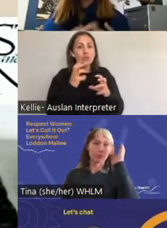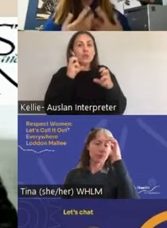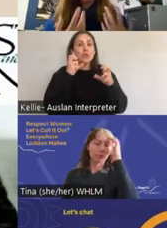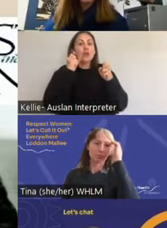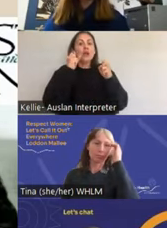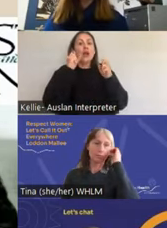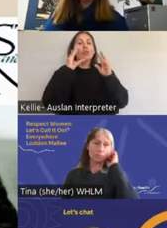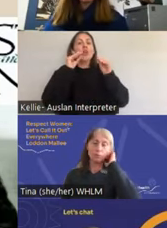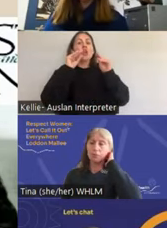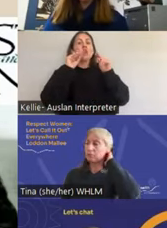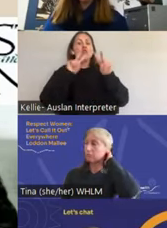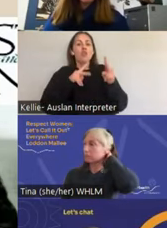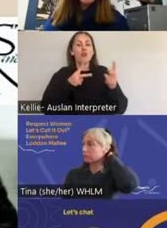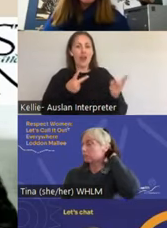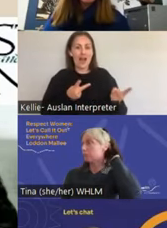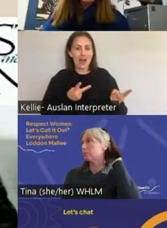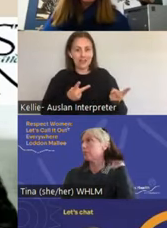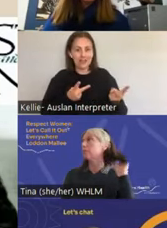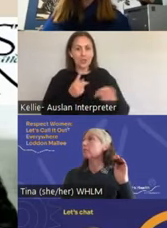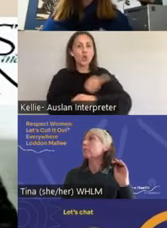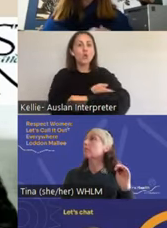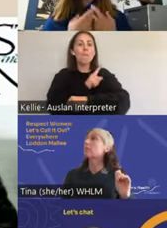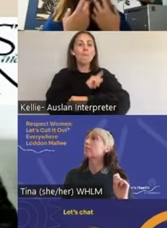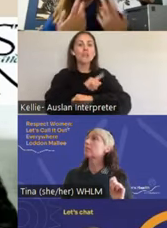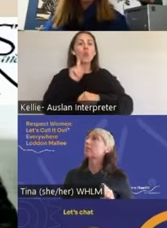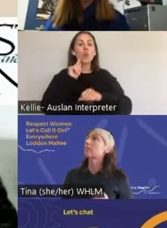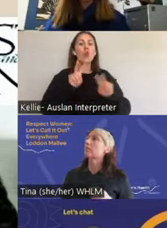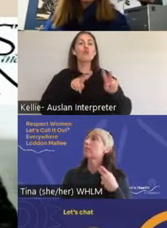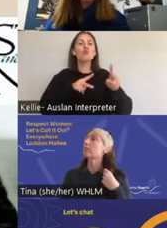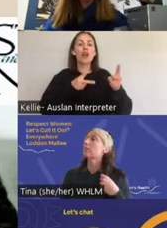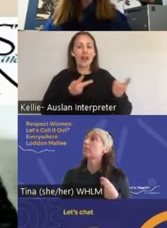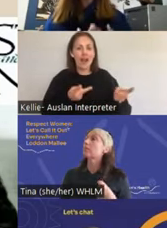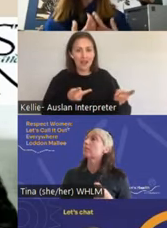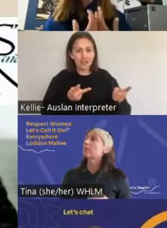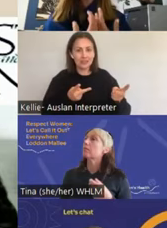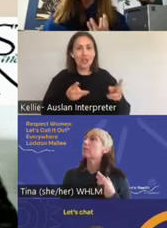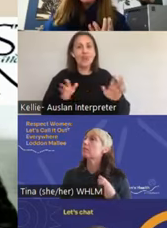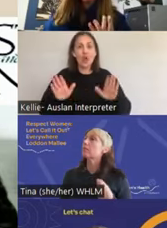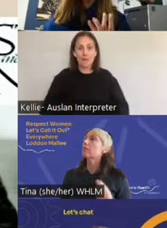So your muscles relax post that. So her muscles would relax. She would then be